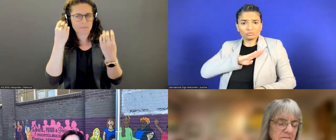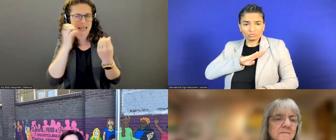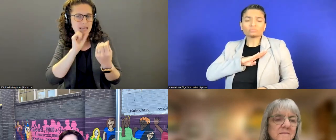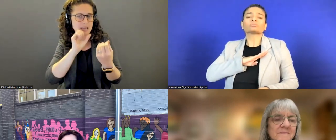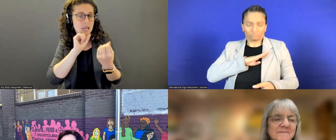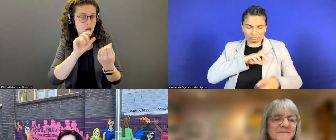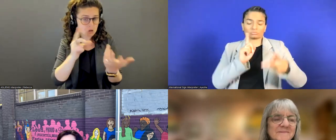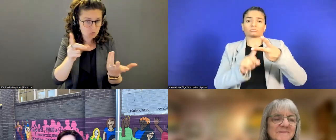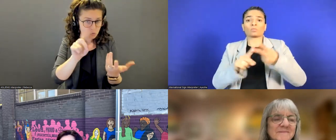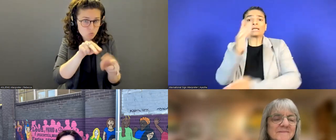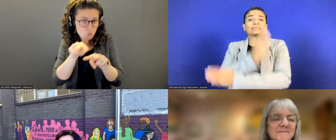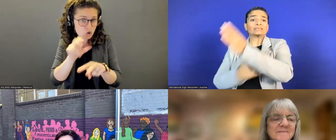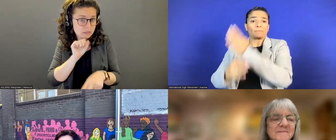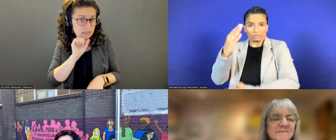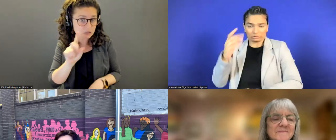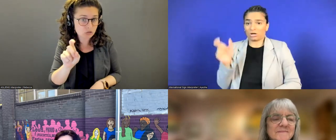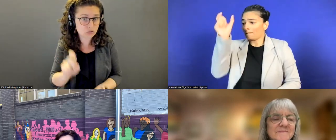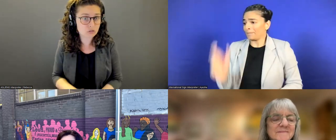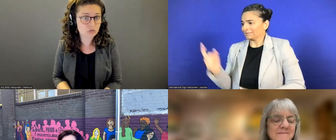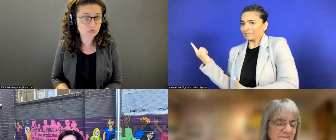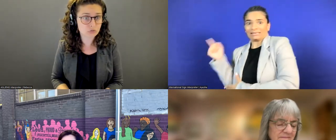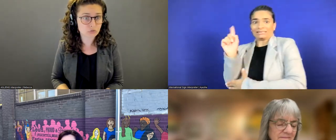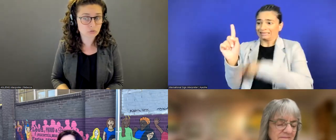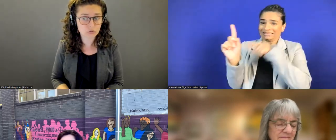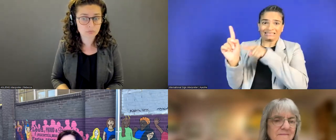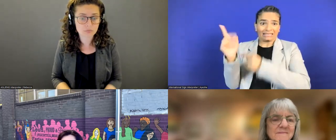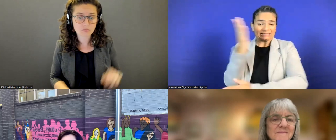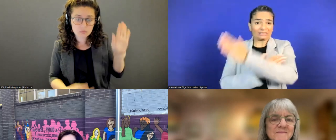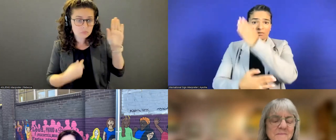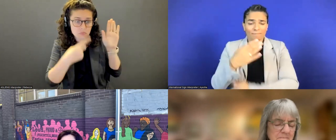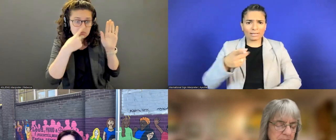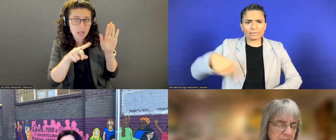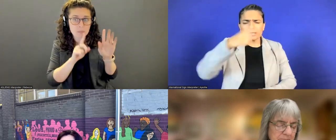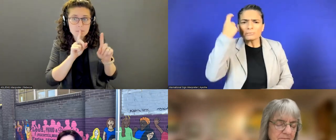Jennifer Kim: I can start.